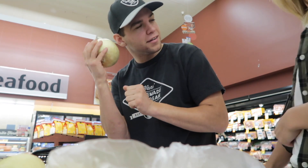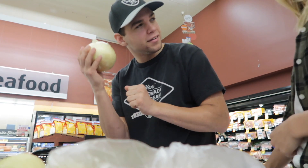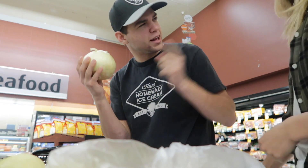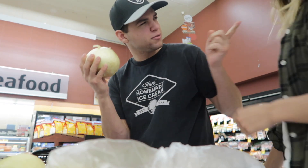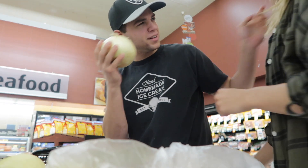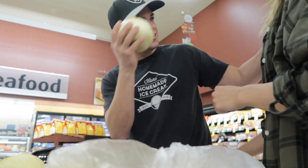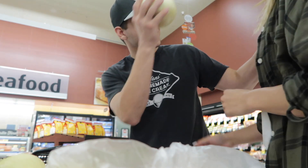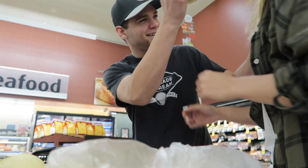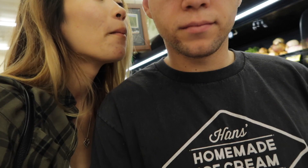Can you hear?